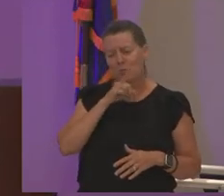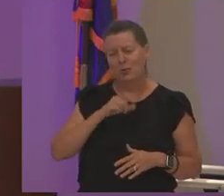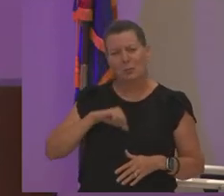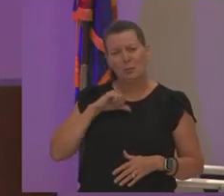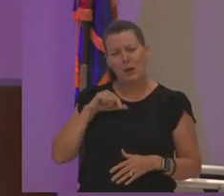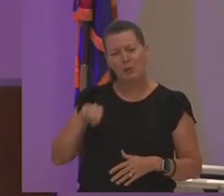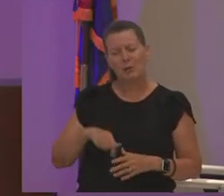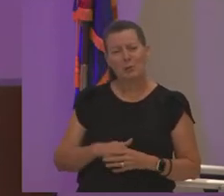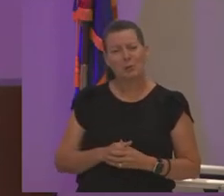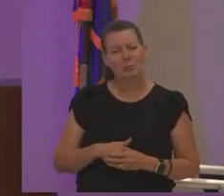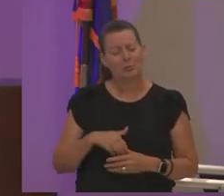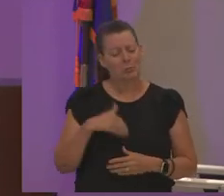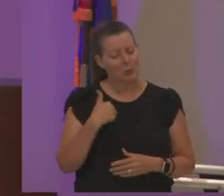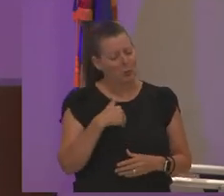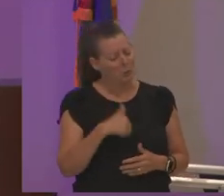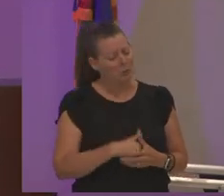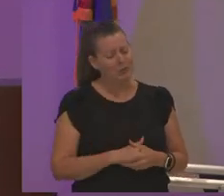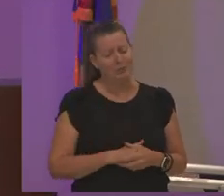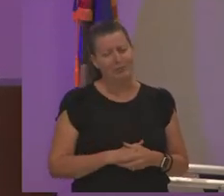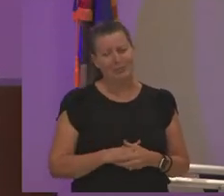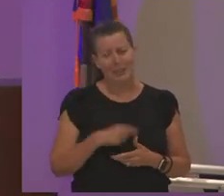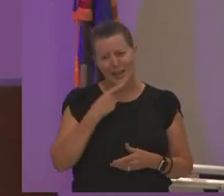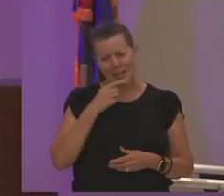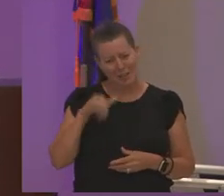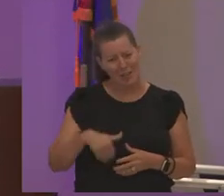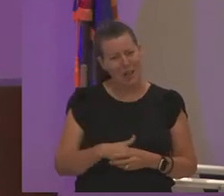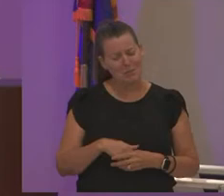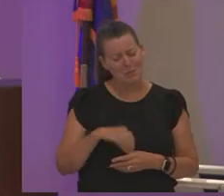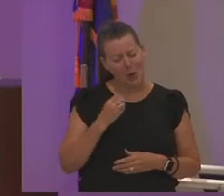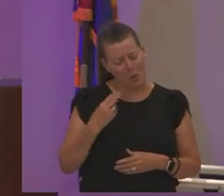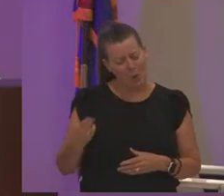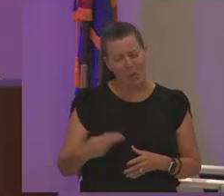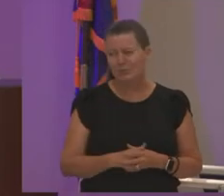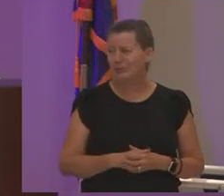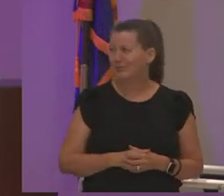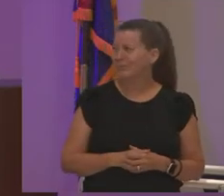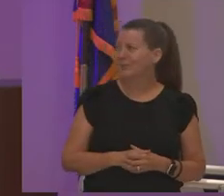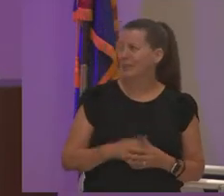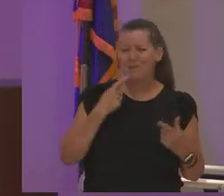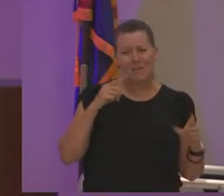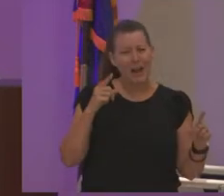i know that's what i said i was like i must have finally done something right i mean finally